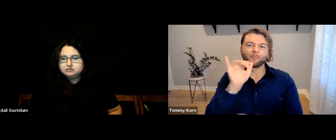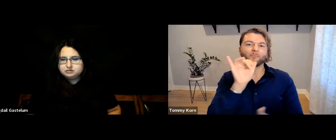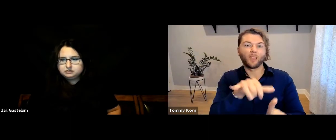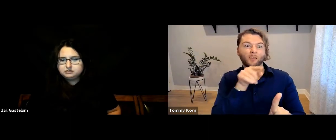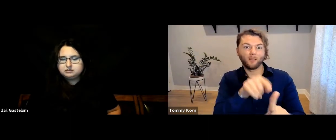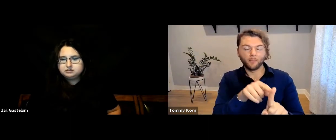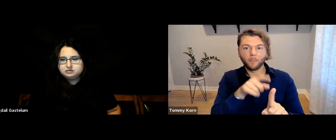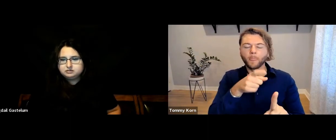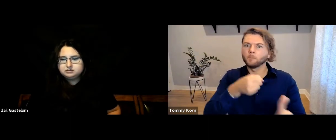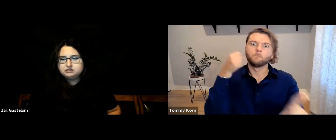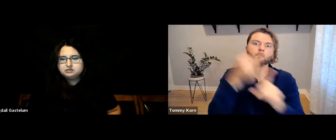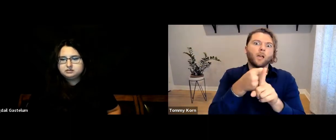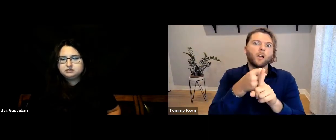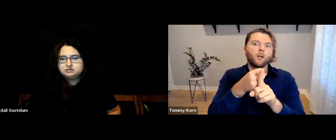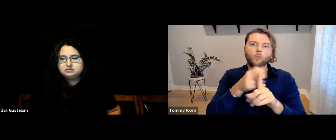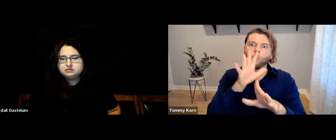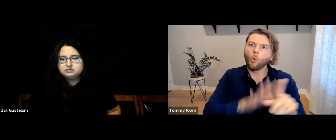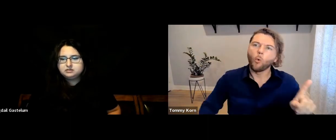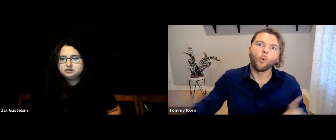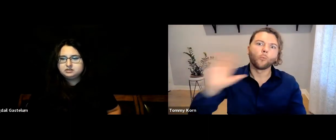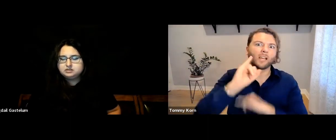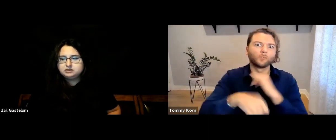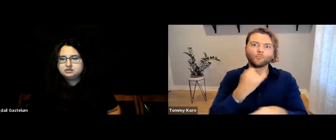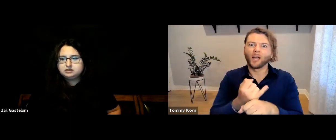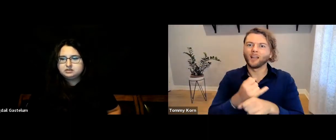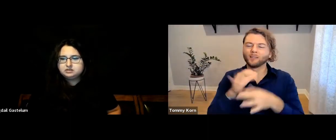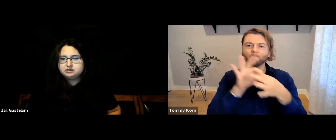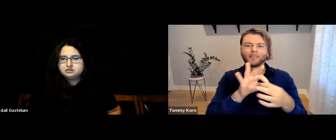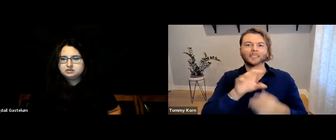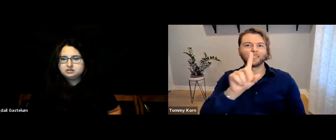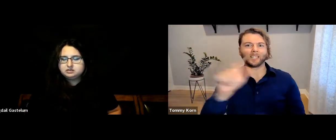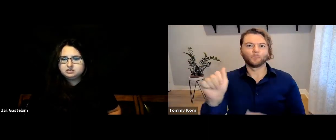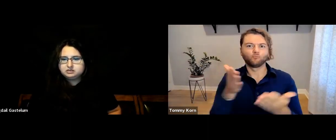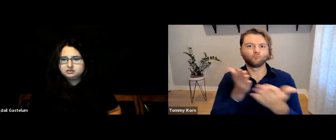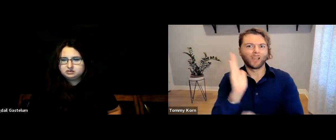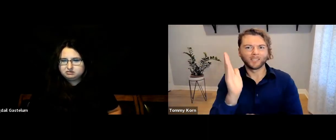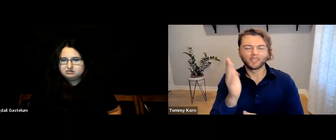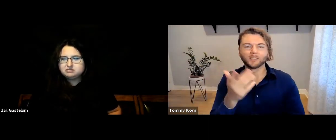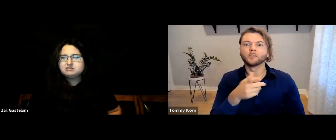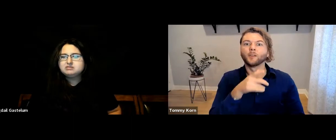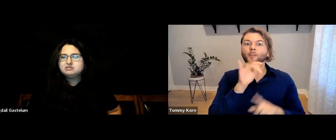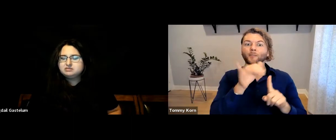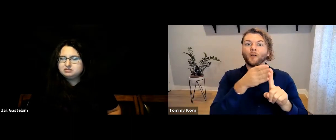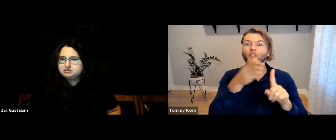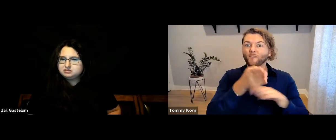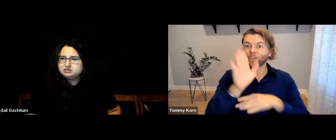which impacted disability rights at an international level.